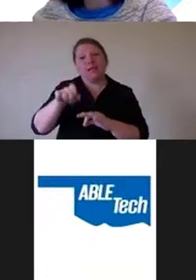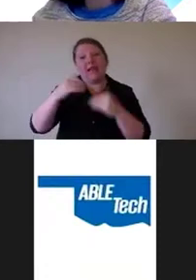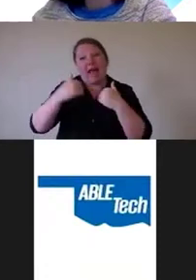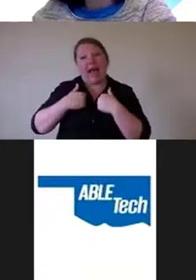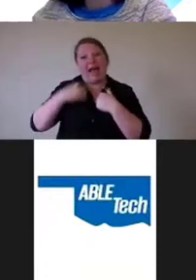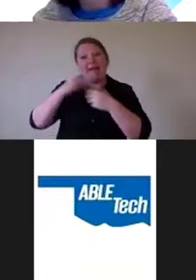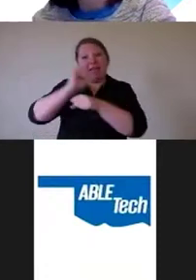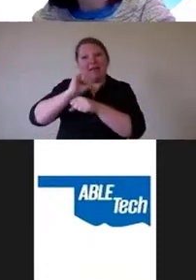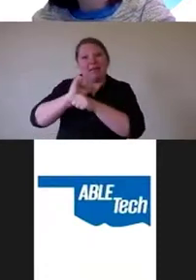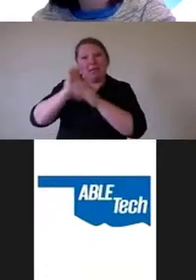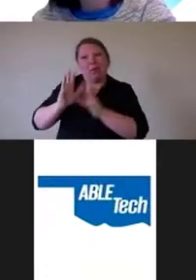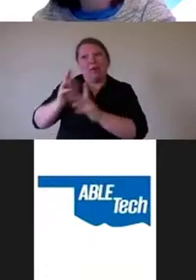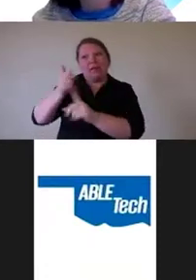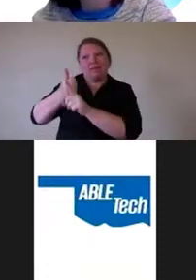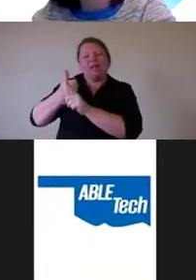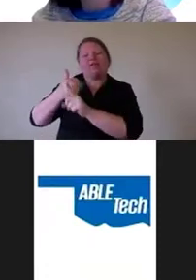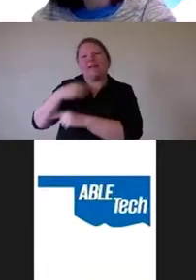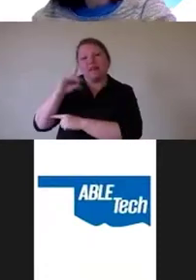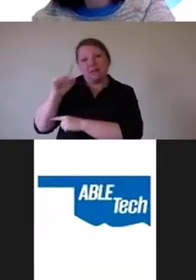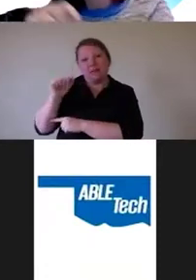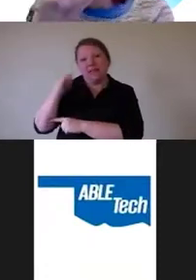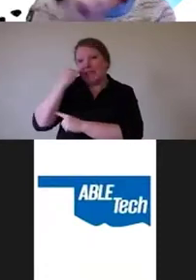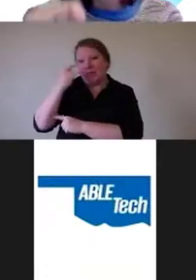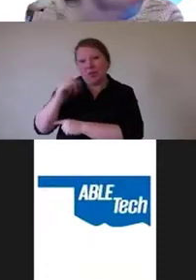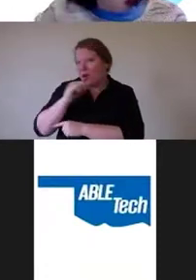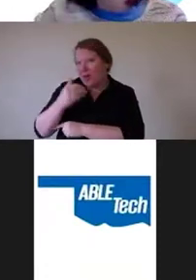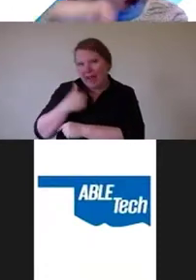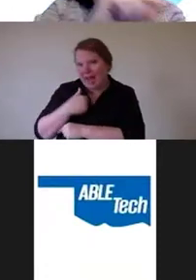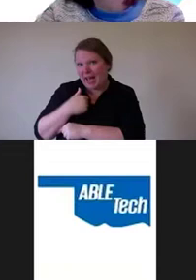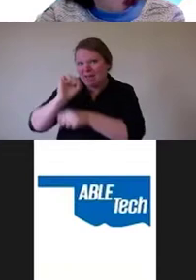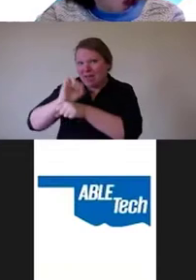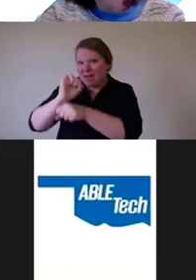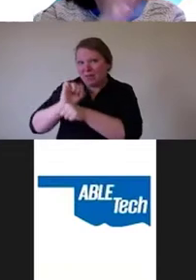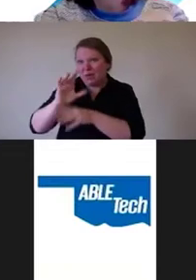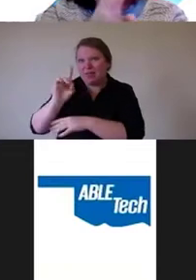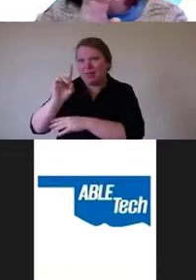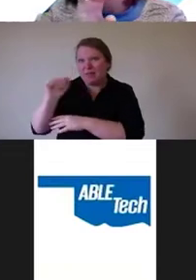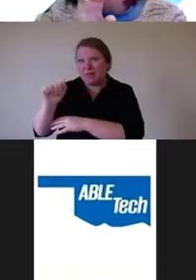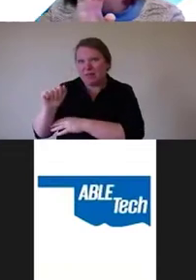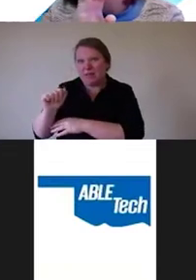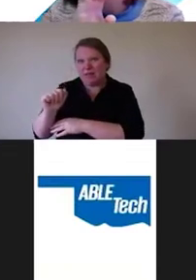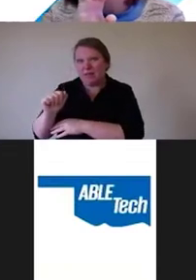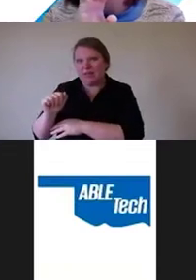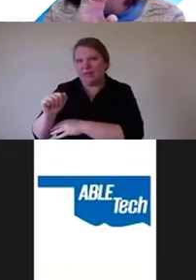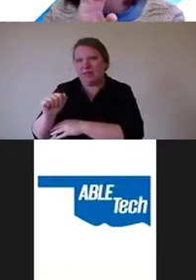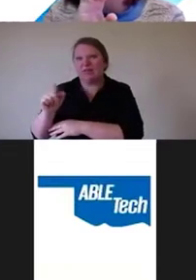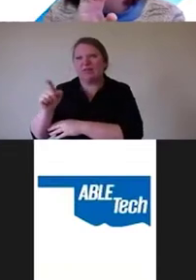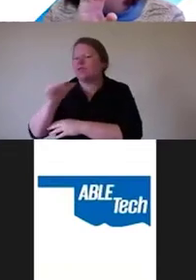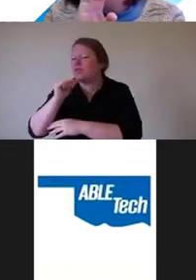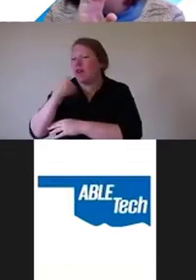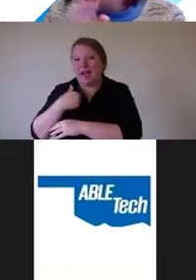If you don't have employees with disabilities, you don't have people internally who are continually bringing up these issues.